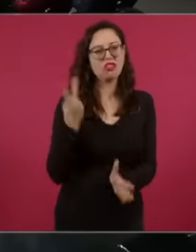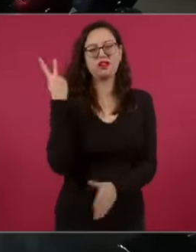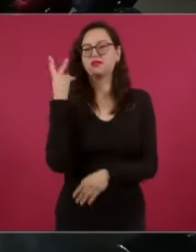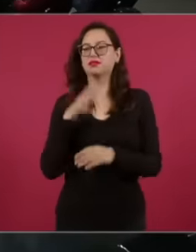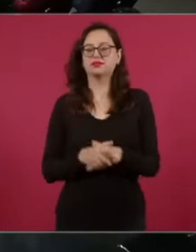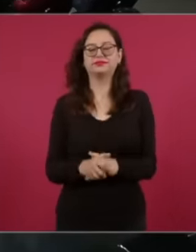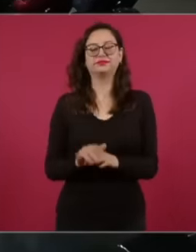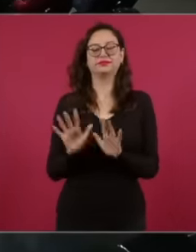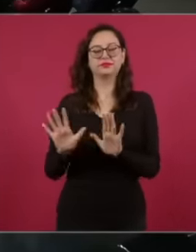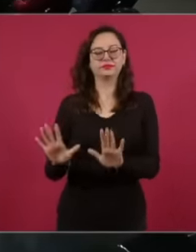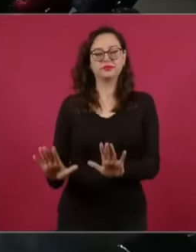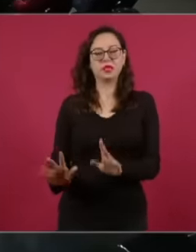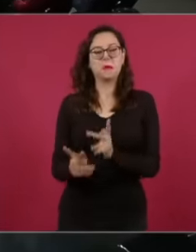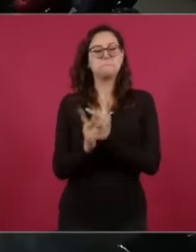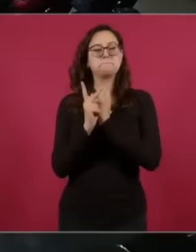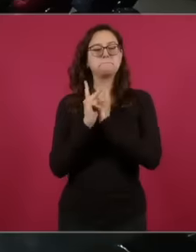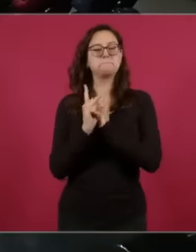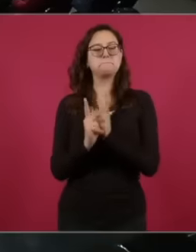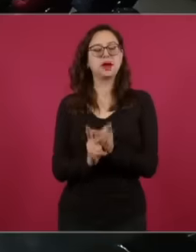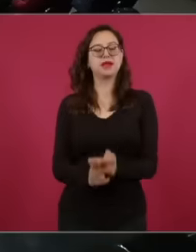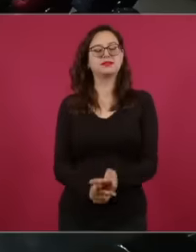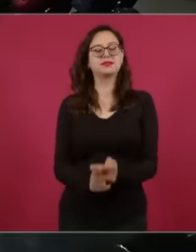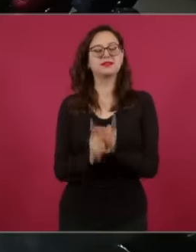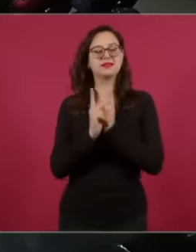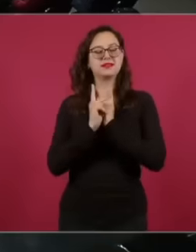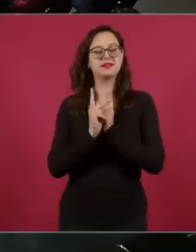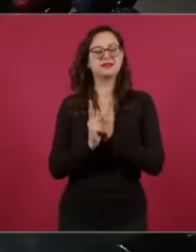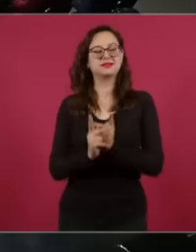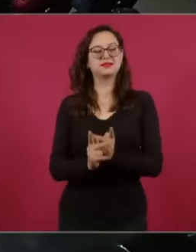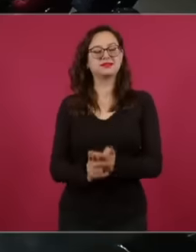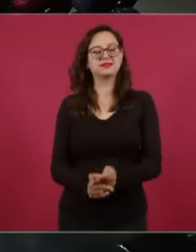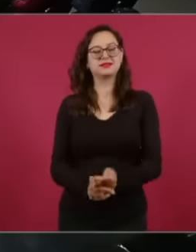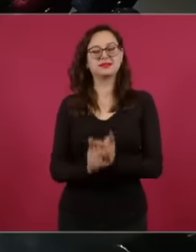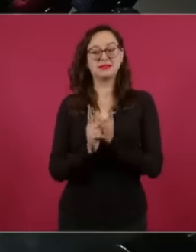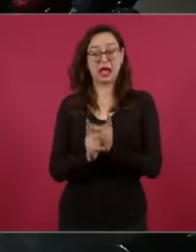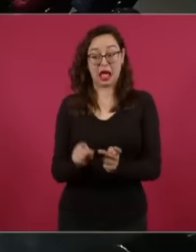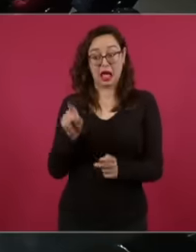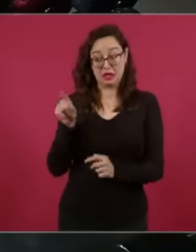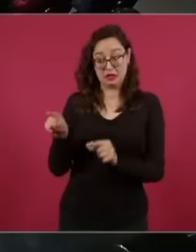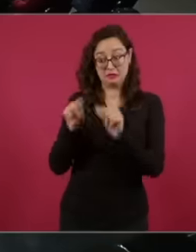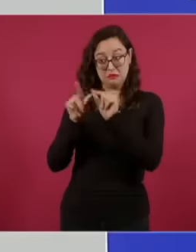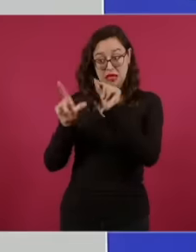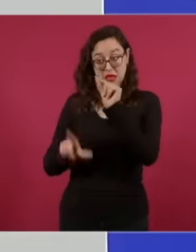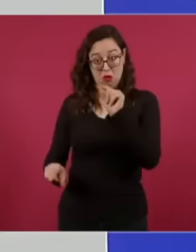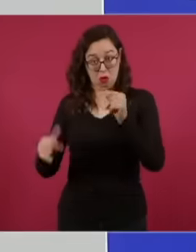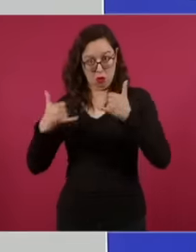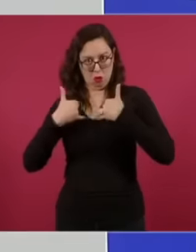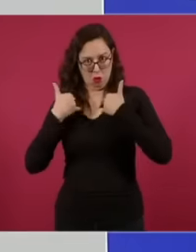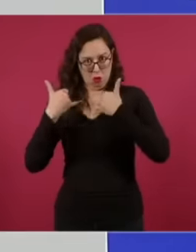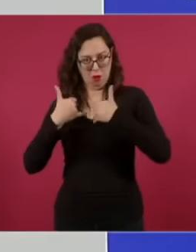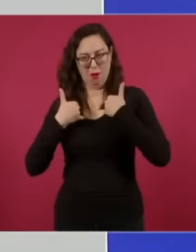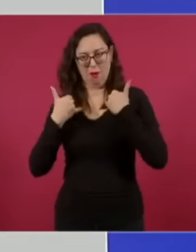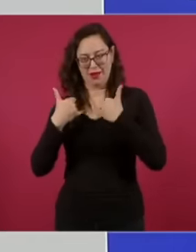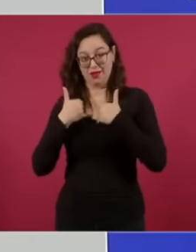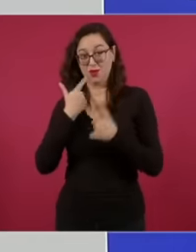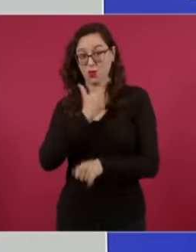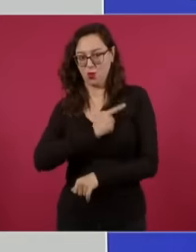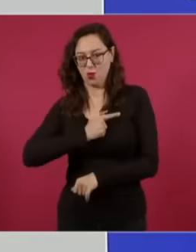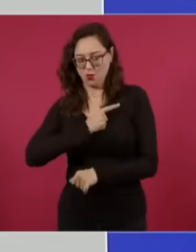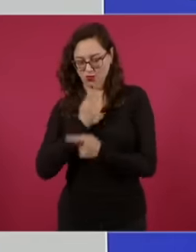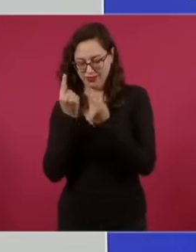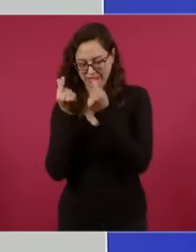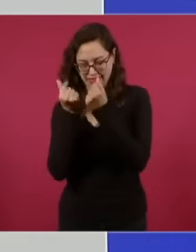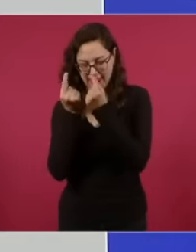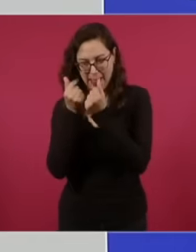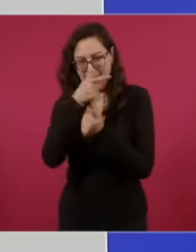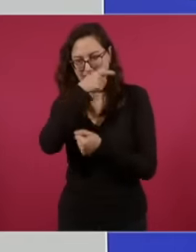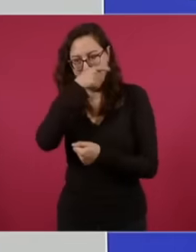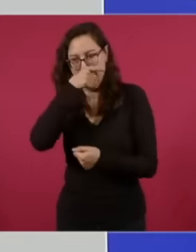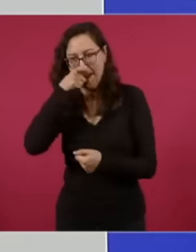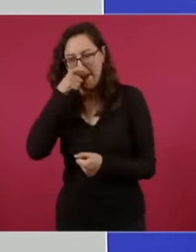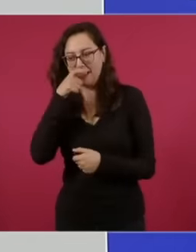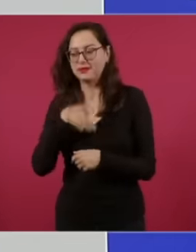We must open the doors of our universities to young ambitious Mexicans and make the